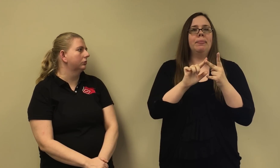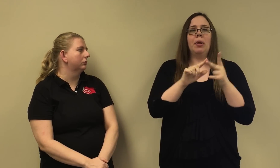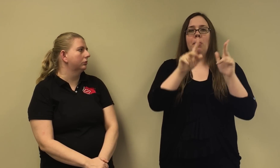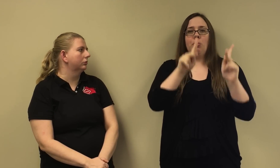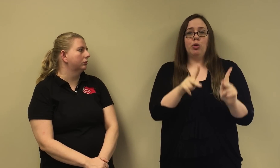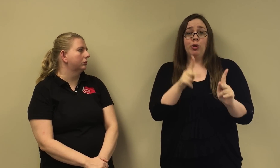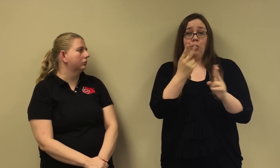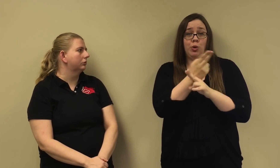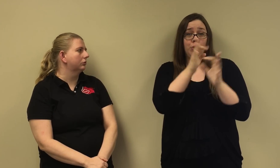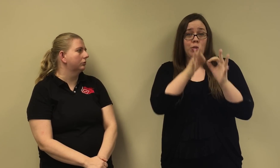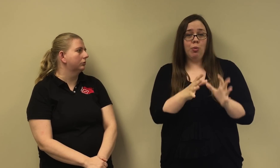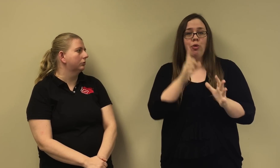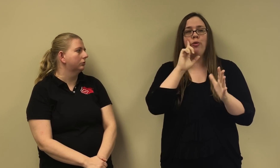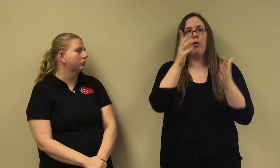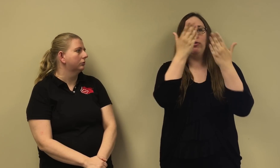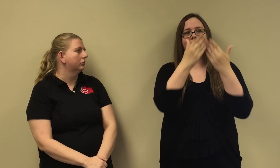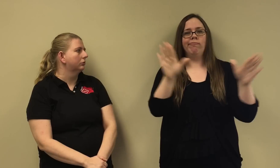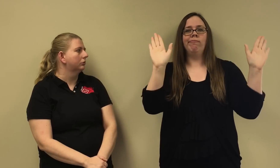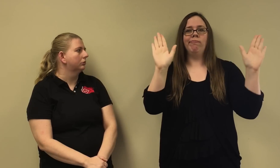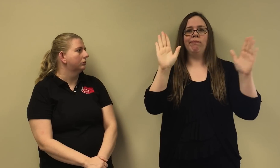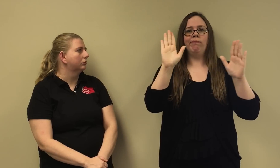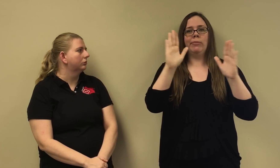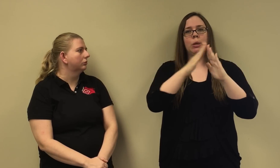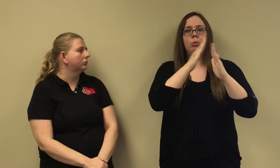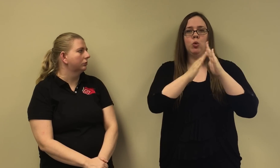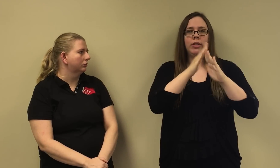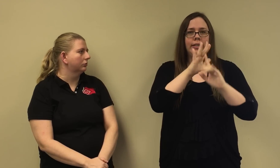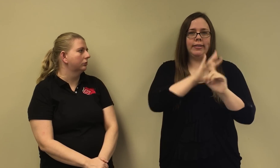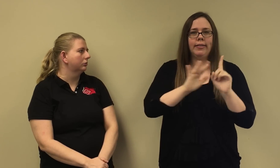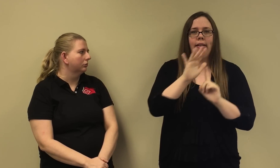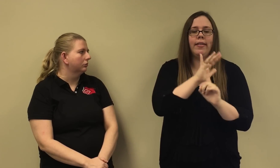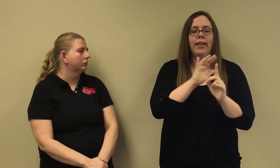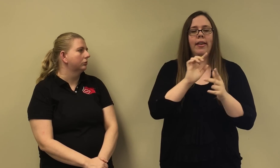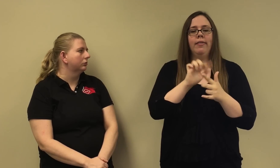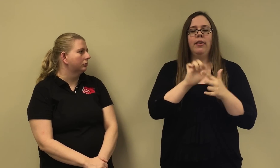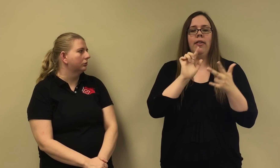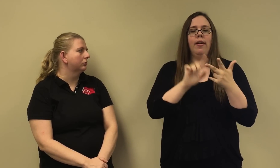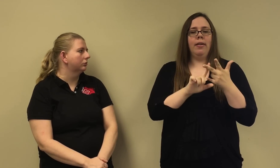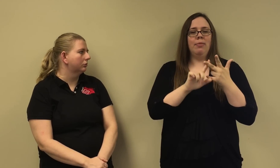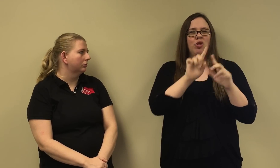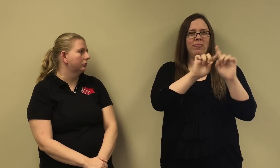Also, a person who use interpreter in general community settings, and so forth.